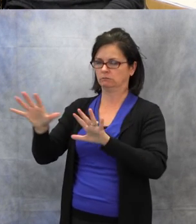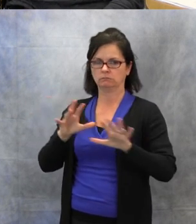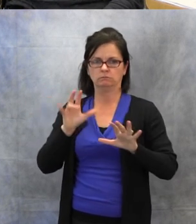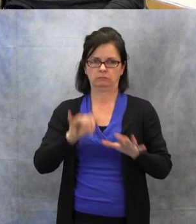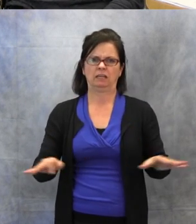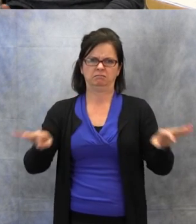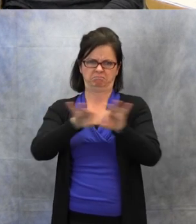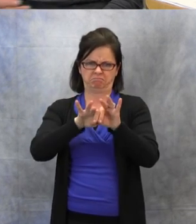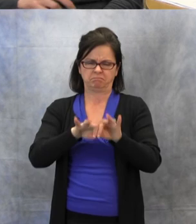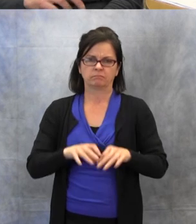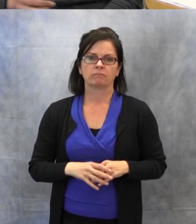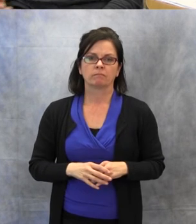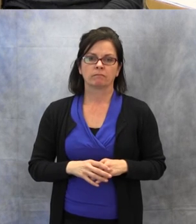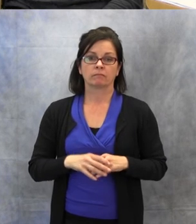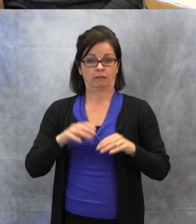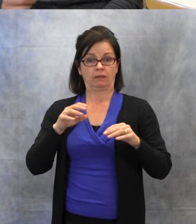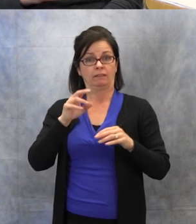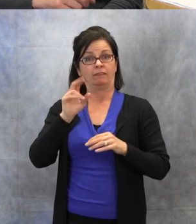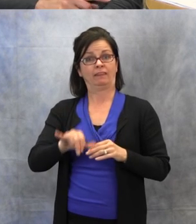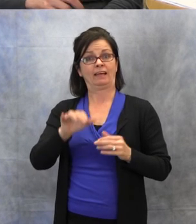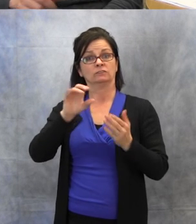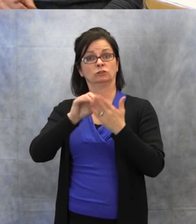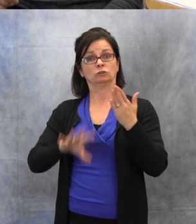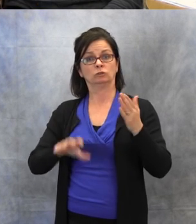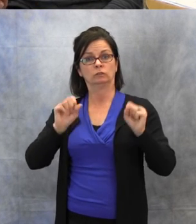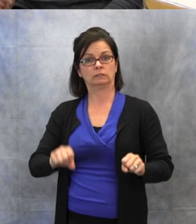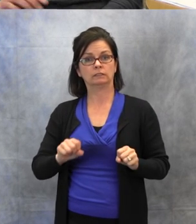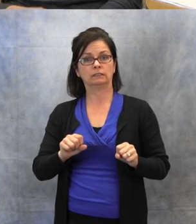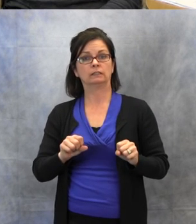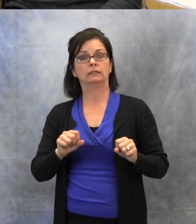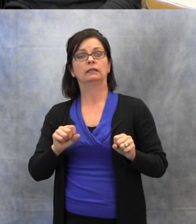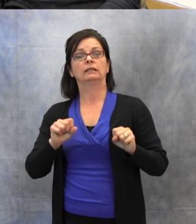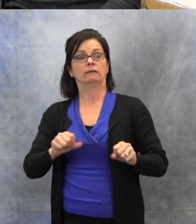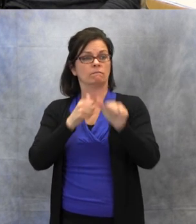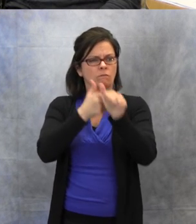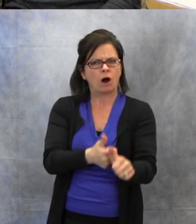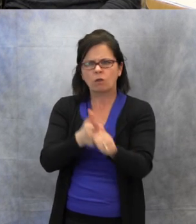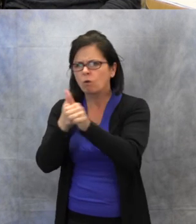and then can easily follow who's talking.